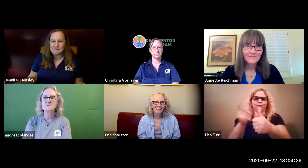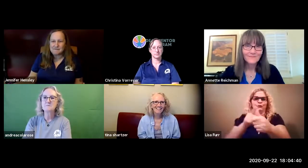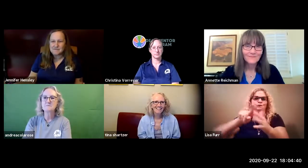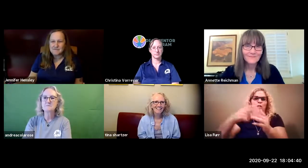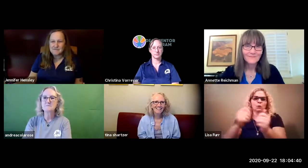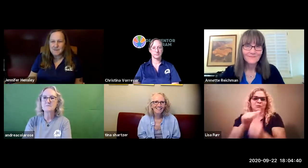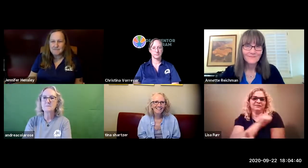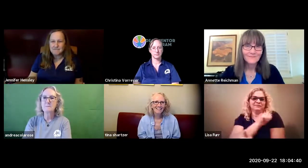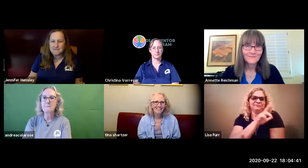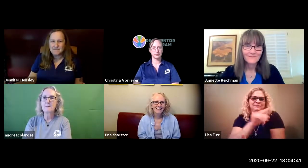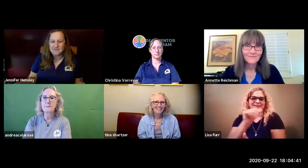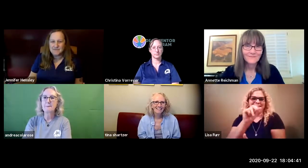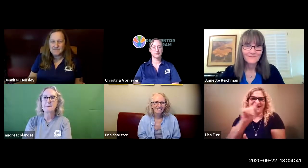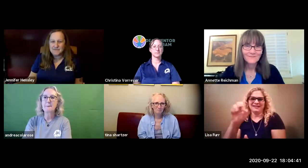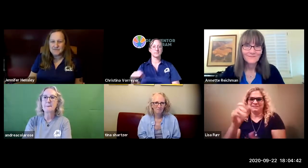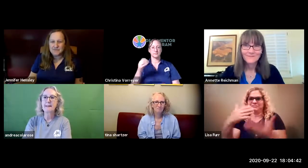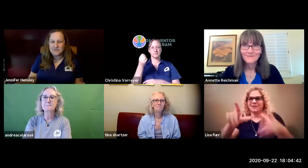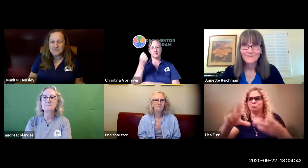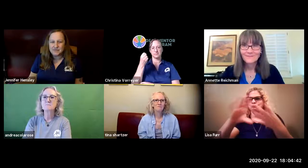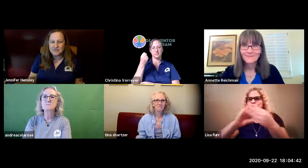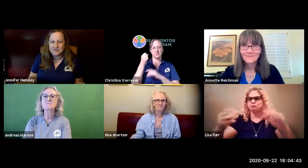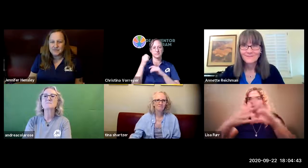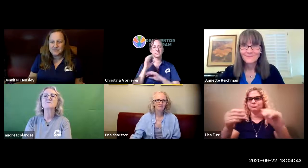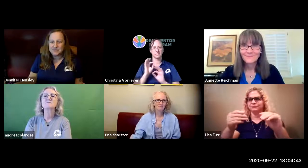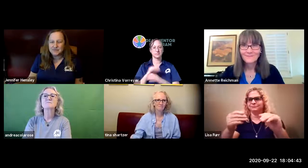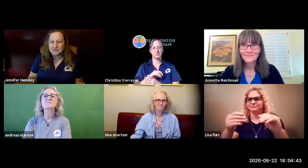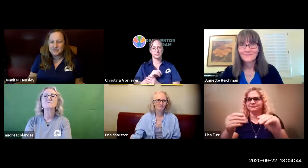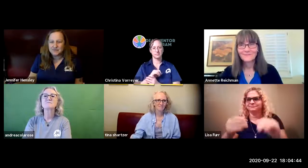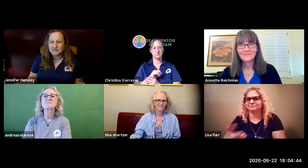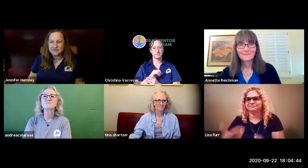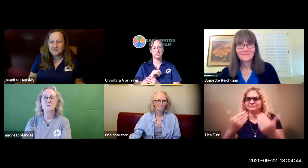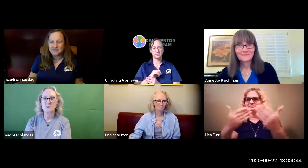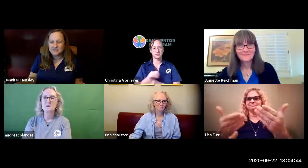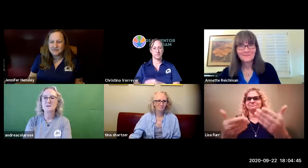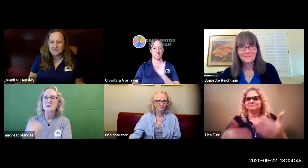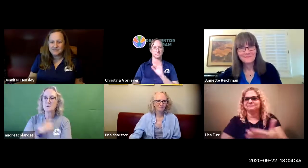presenters to take the floor we're going to start first with annette